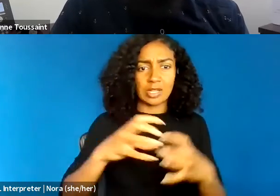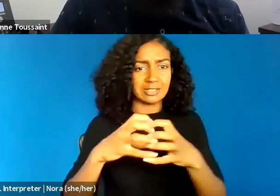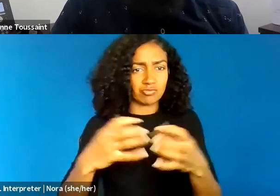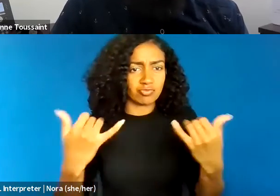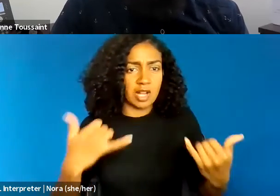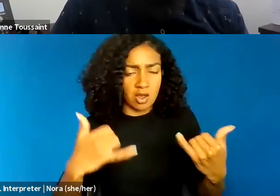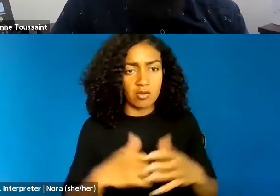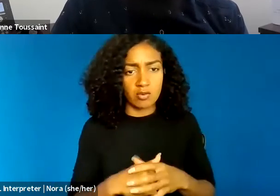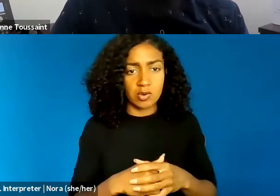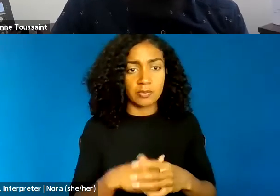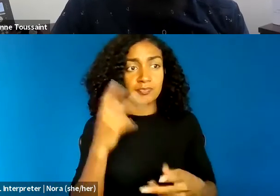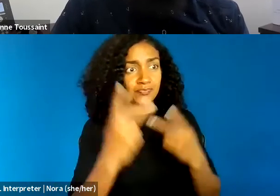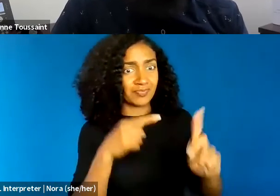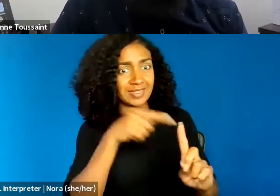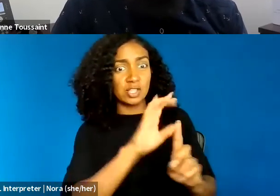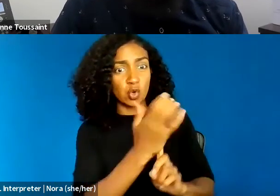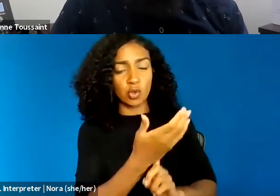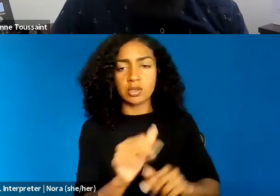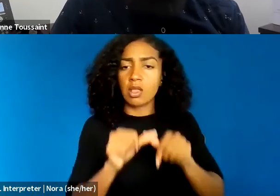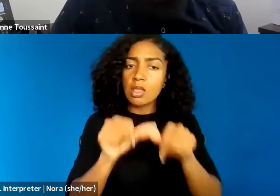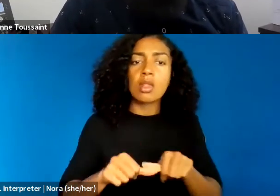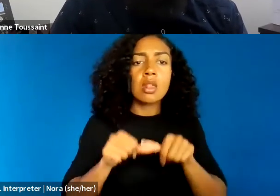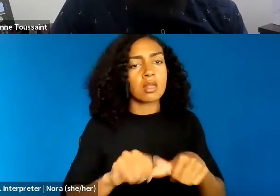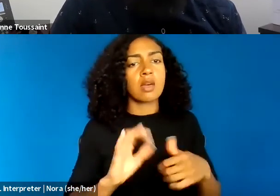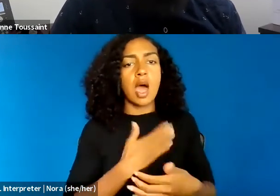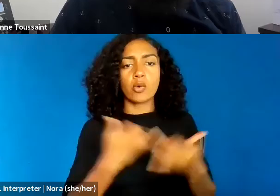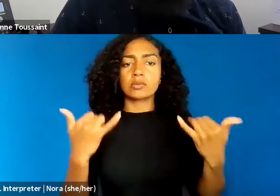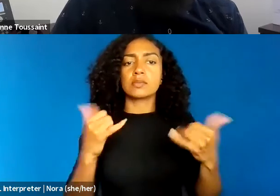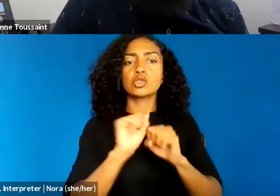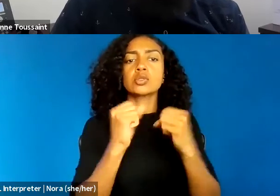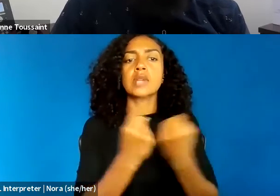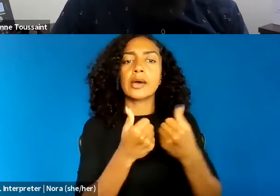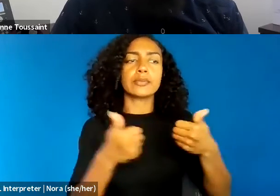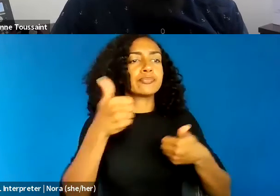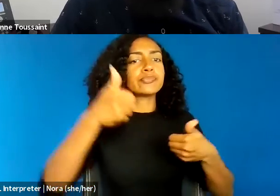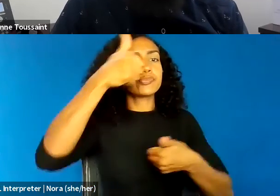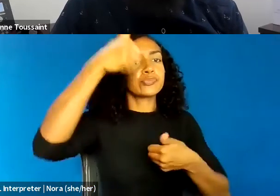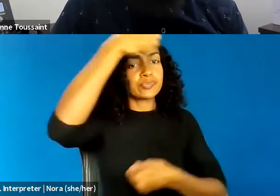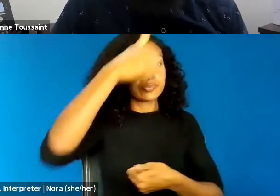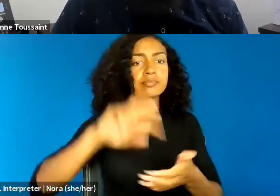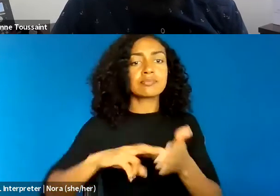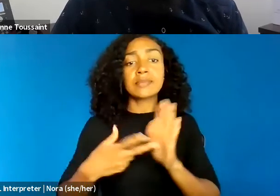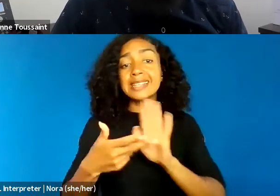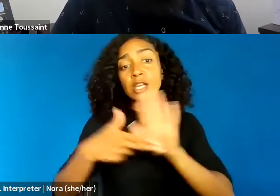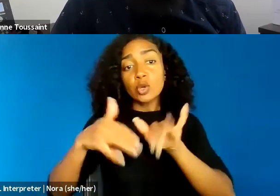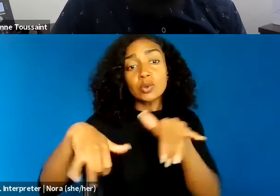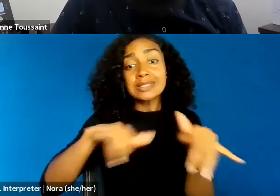and reconstitutes the social order by perpetuating stereotypes of minoritized communities as sites of disorder